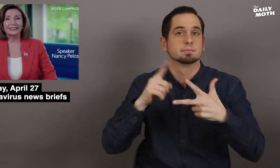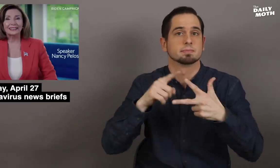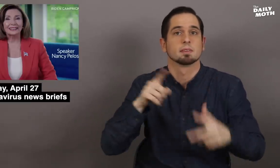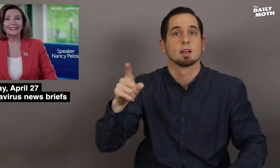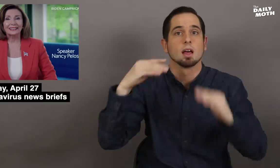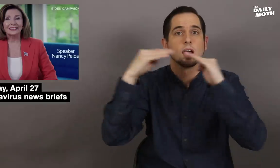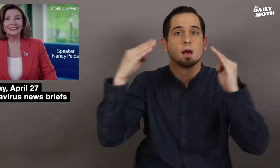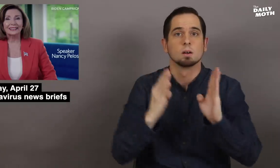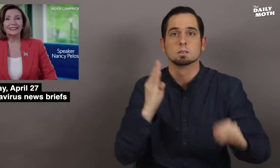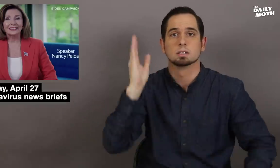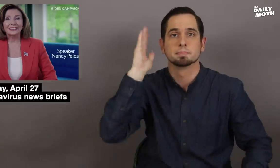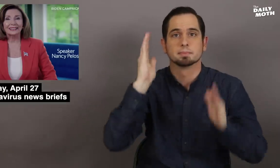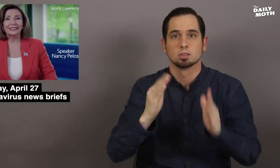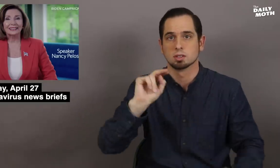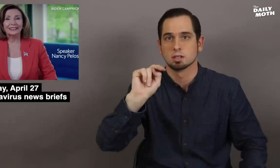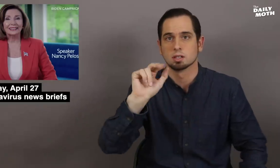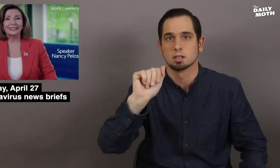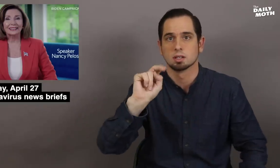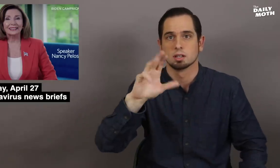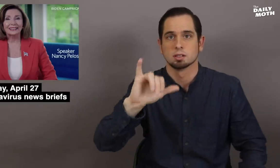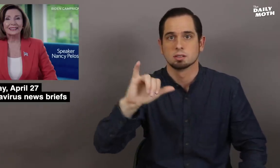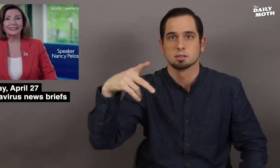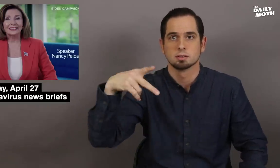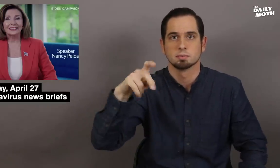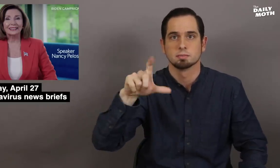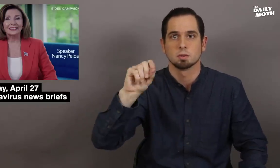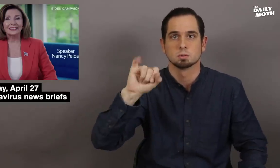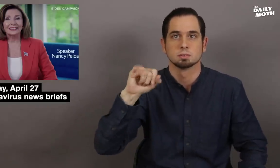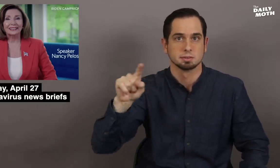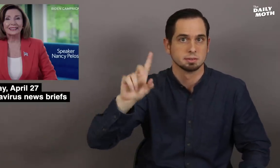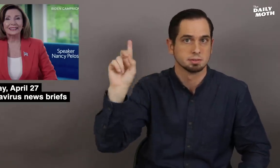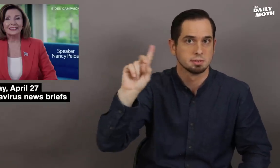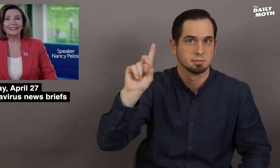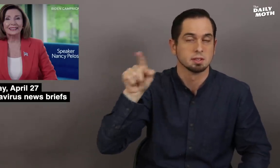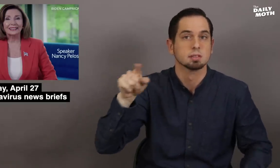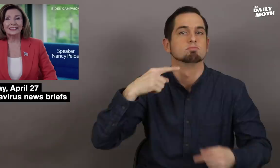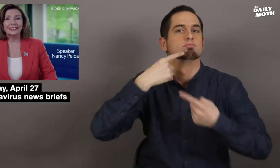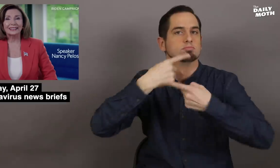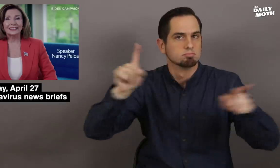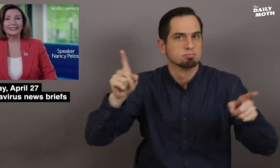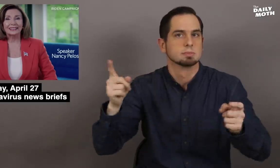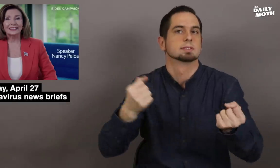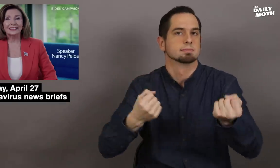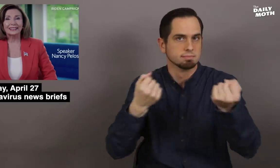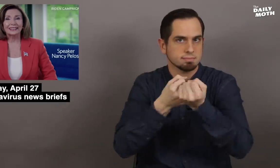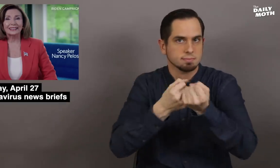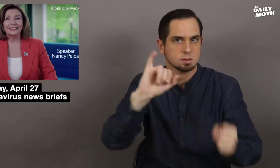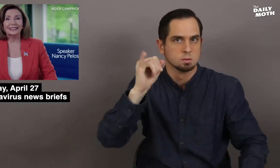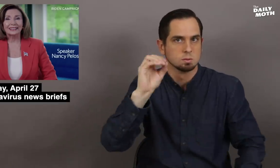House Speaker Nancy Pelosi (D) announced she is endorsing